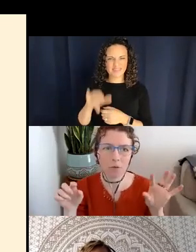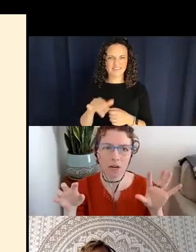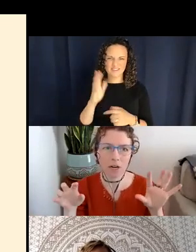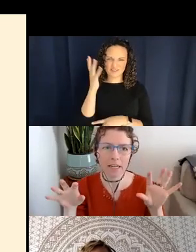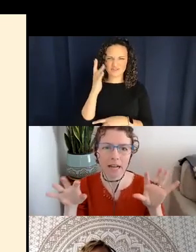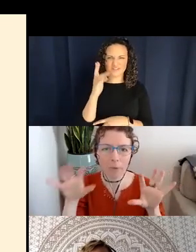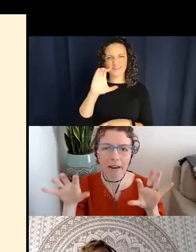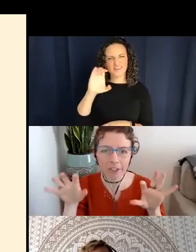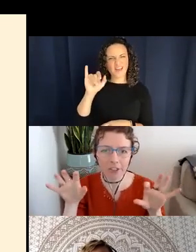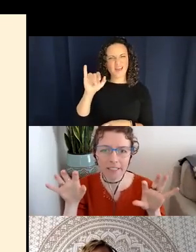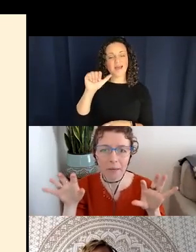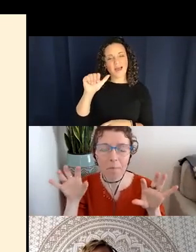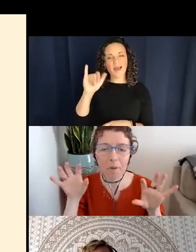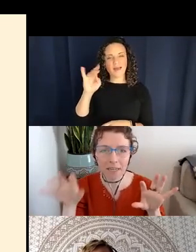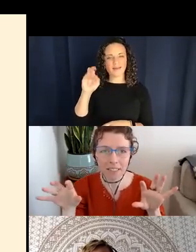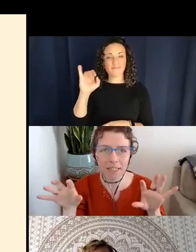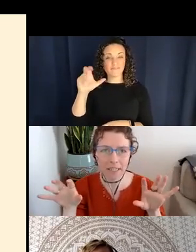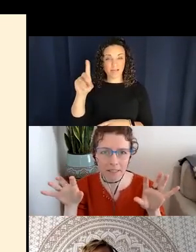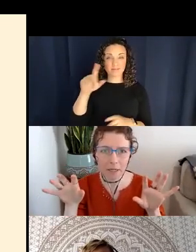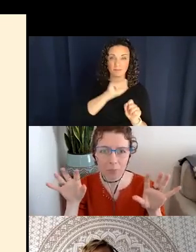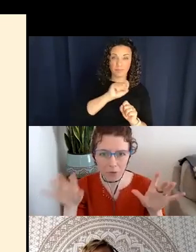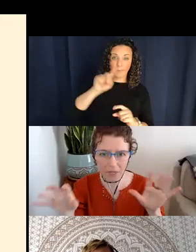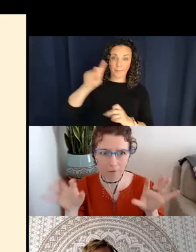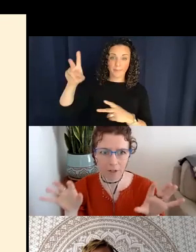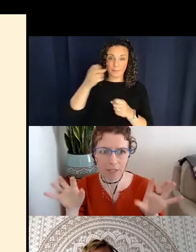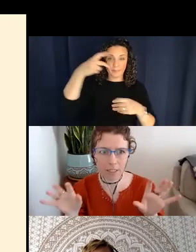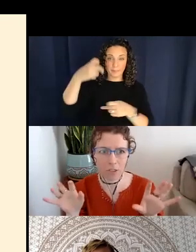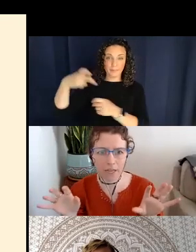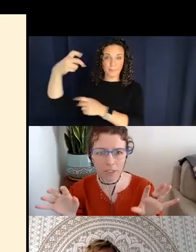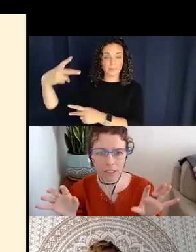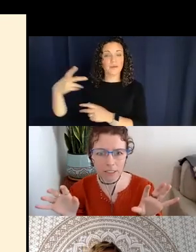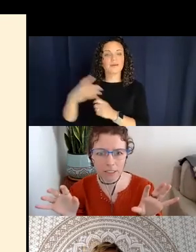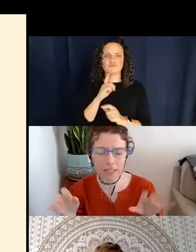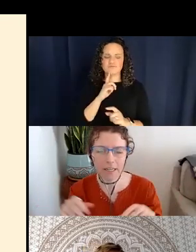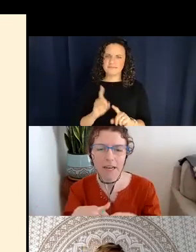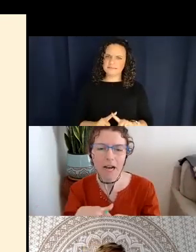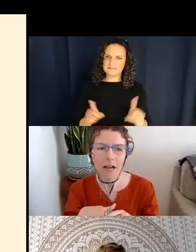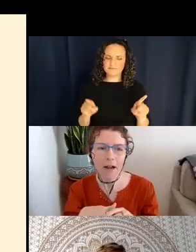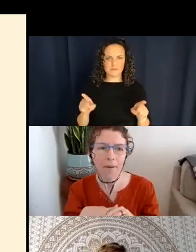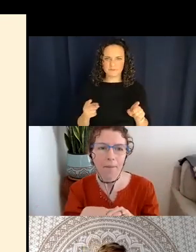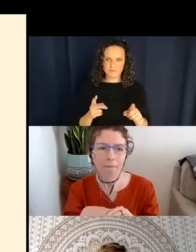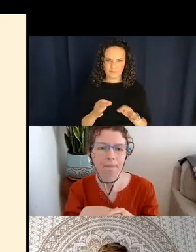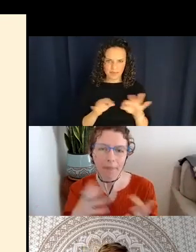Aikhenvald’s tree, where it's how it actually gets implemented is pretty different in the two languages. The realization.